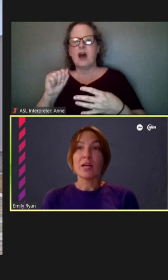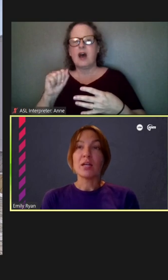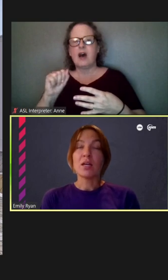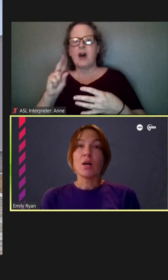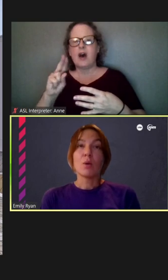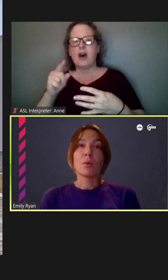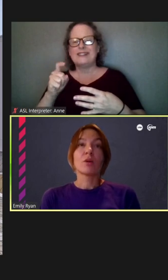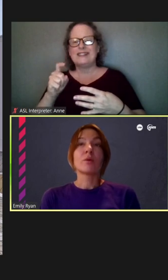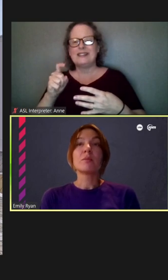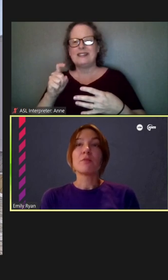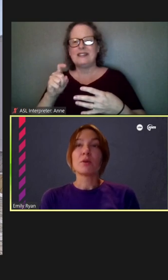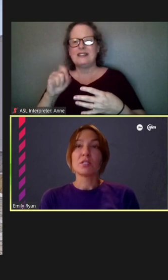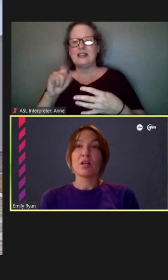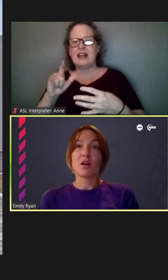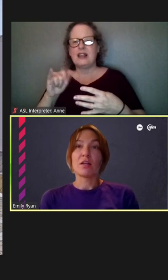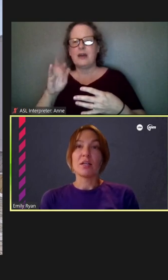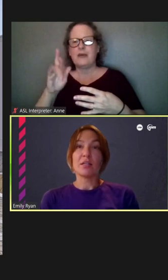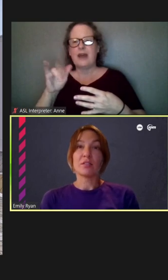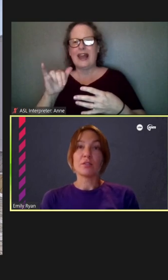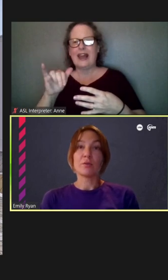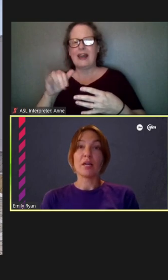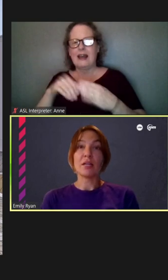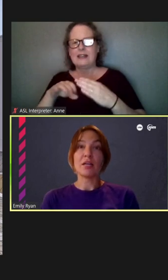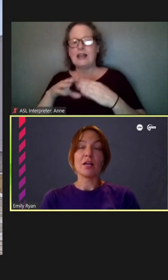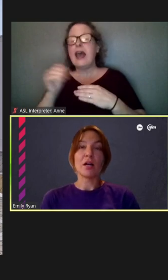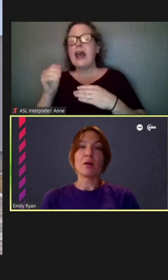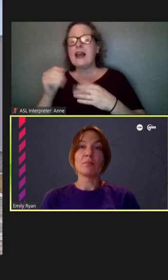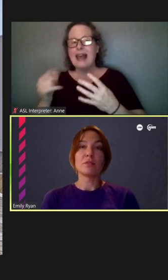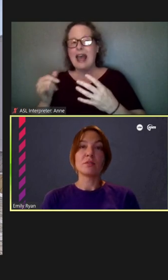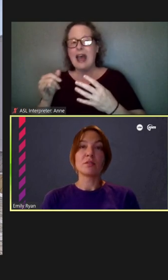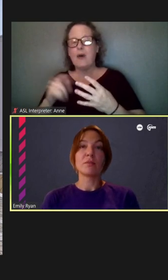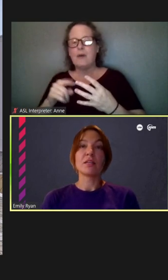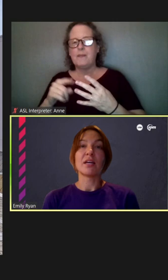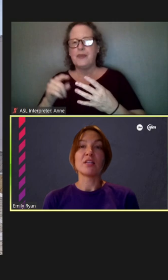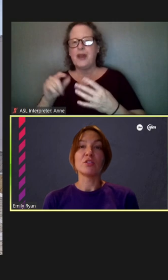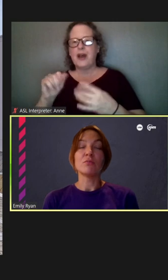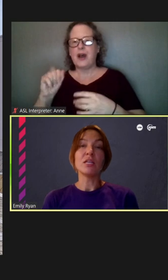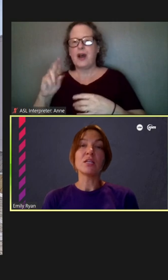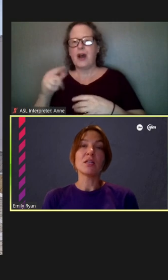tonight, what we're going to be focusing on is creating something that is unique